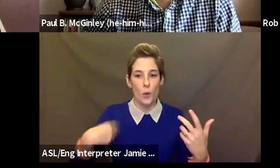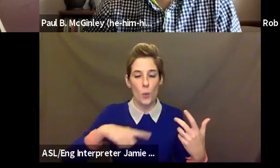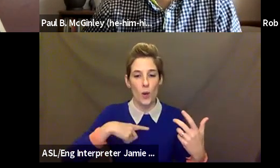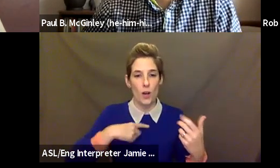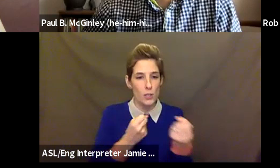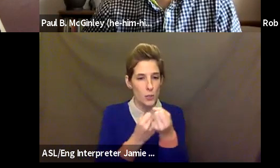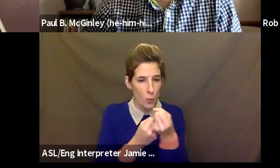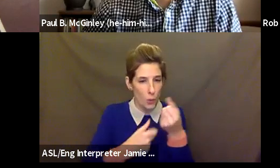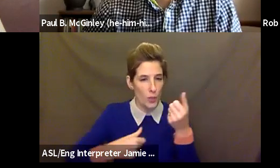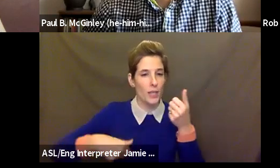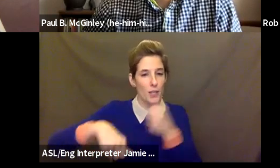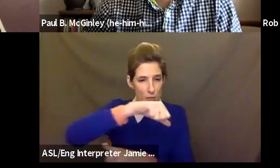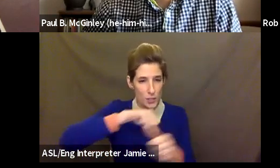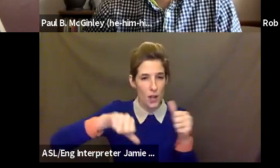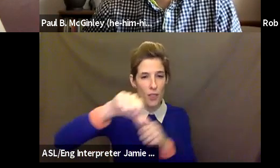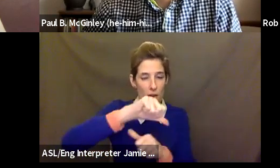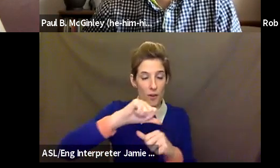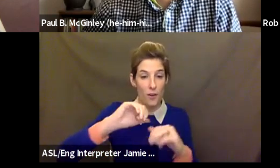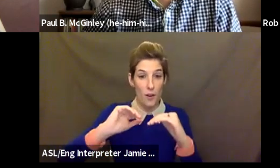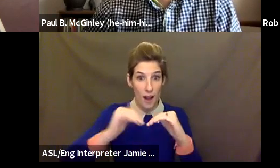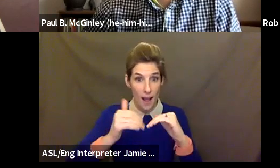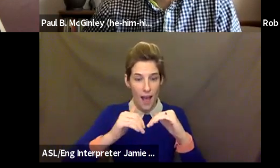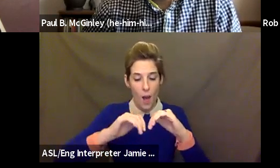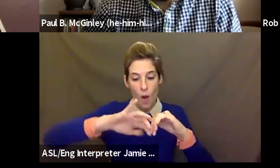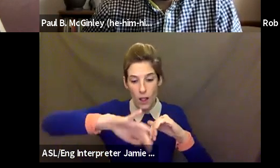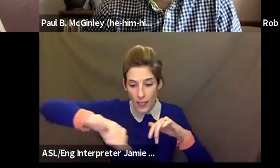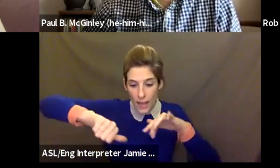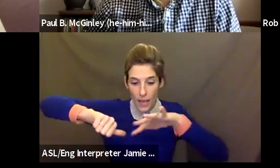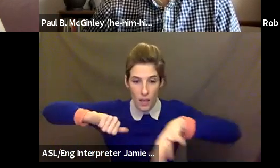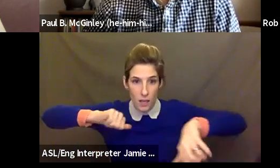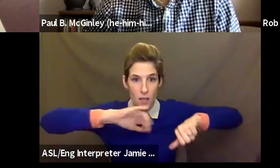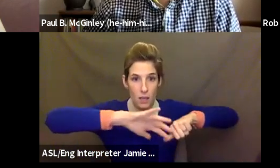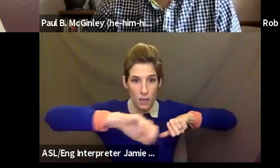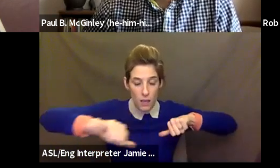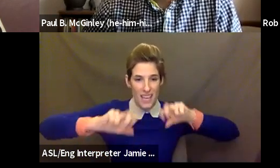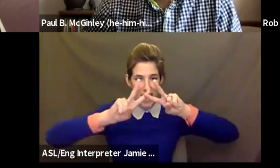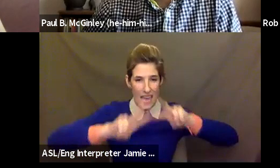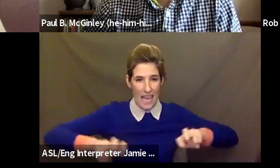peeling off the layers of what has been devalued and dehumanized for so many years, right, forever?